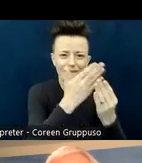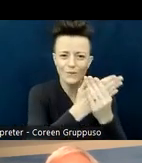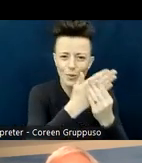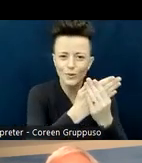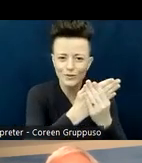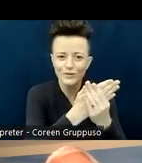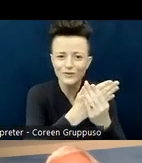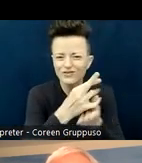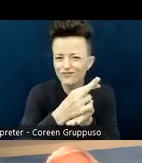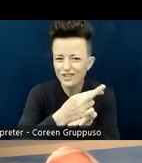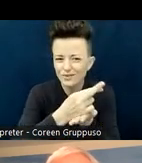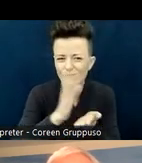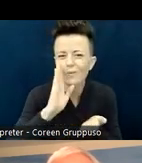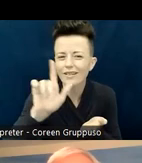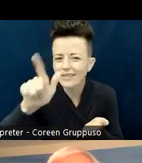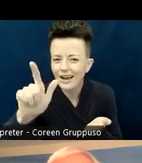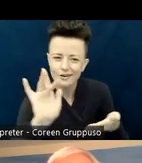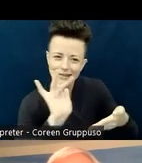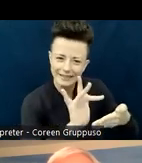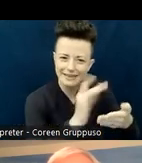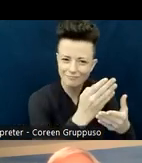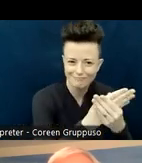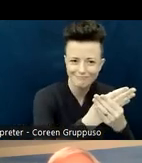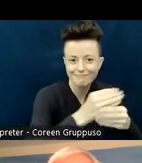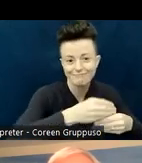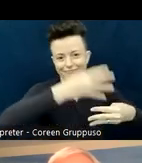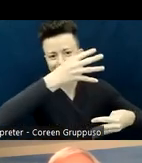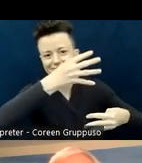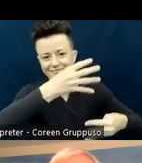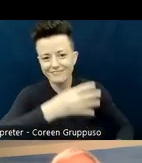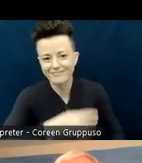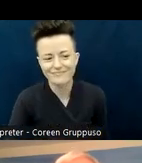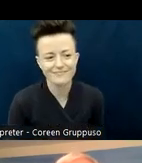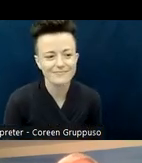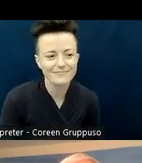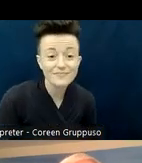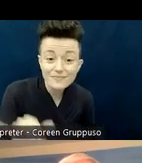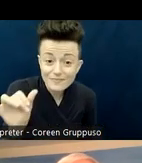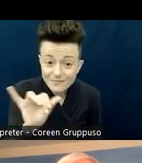and access everything. We also wanted to announce—